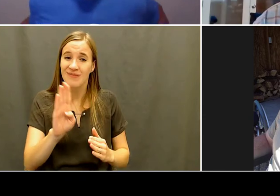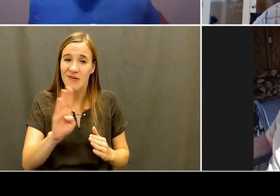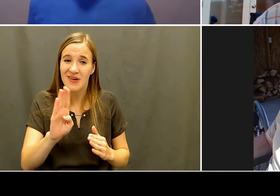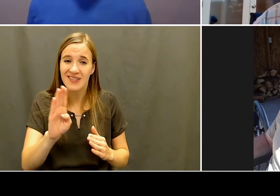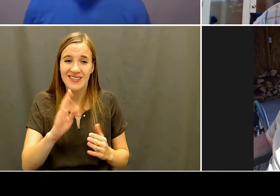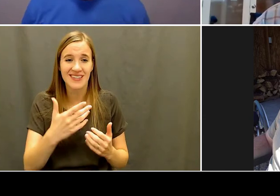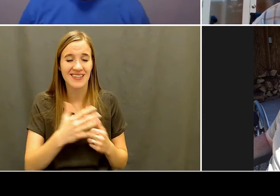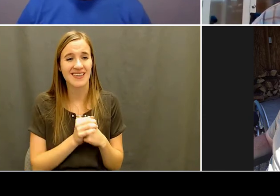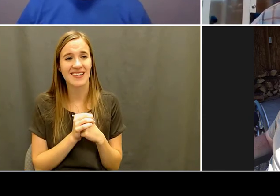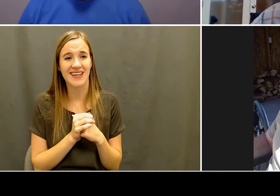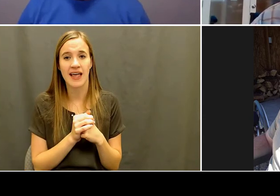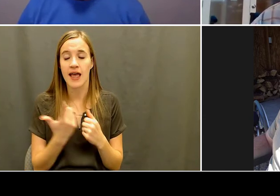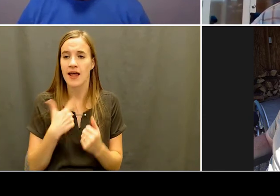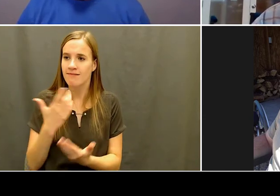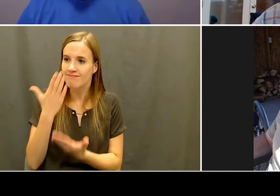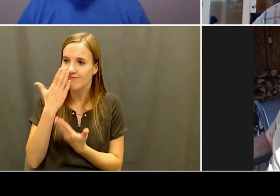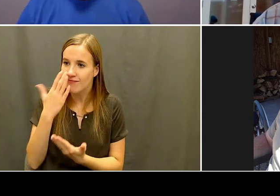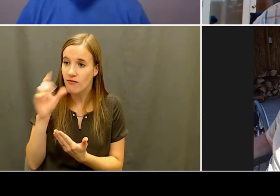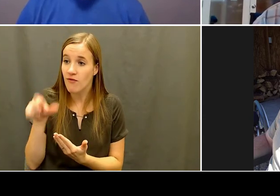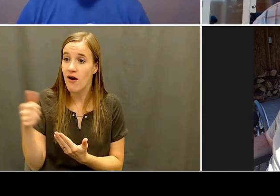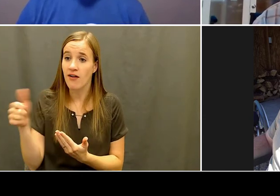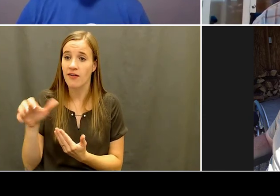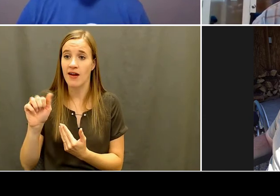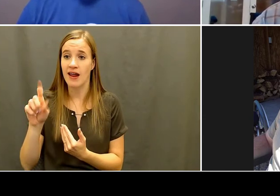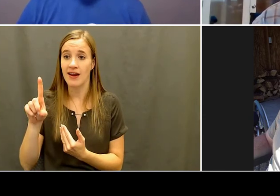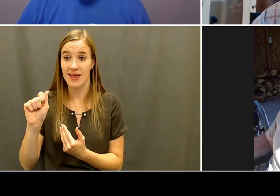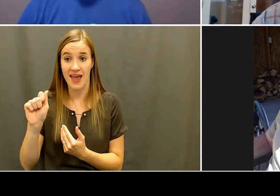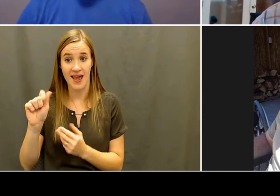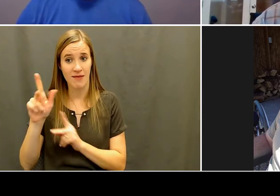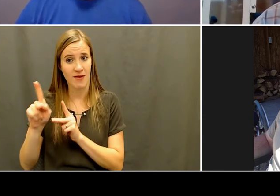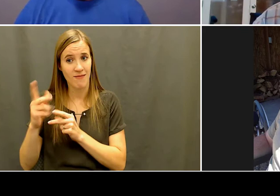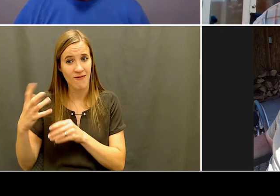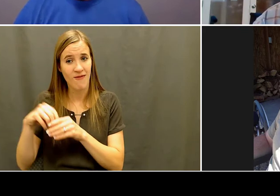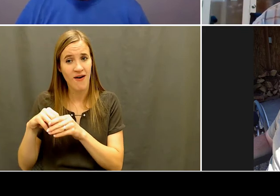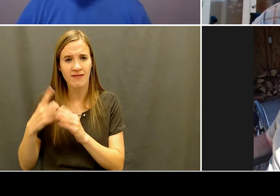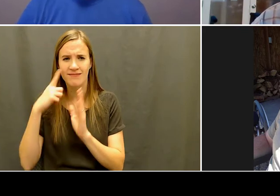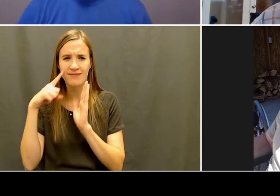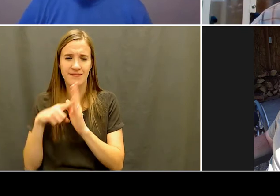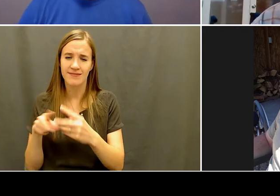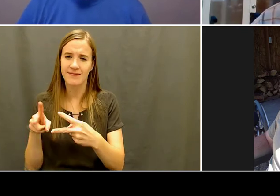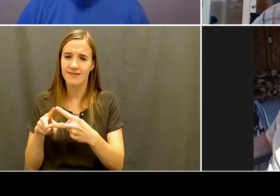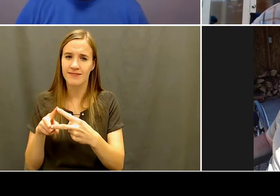both of them are gone now but you know, they had stronghold